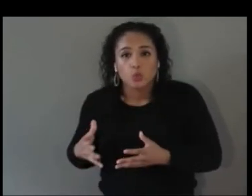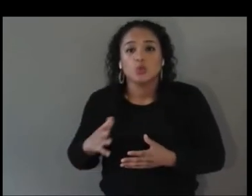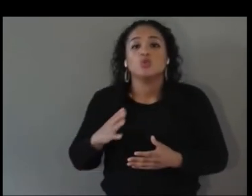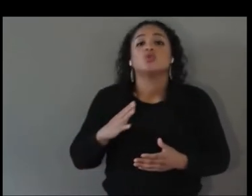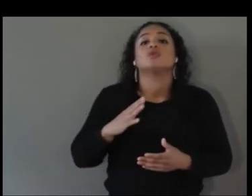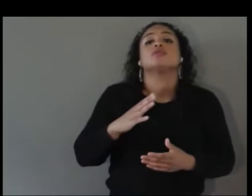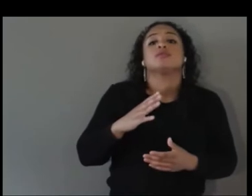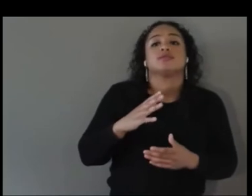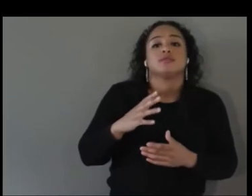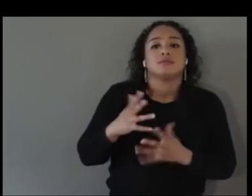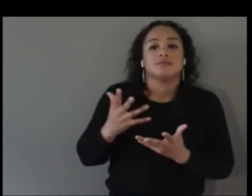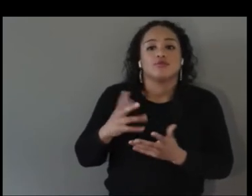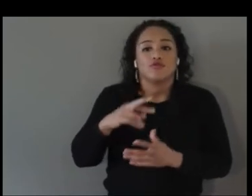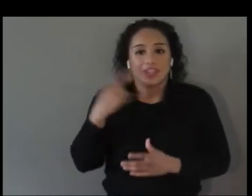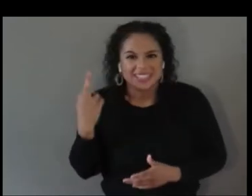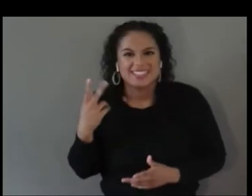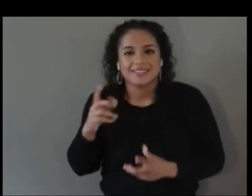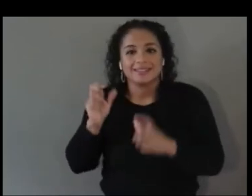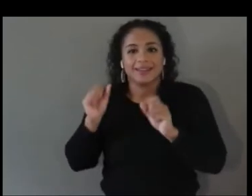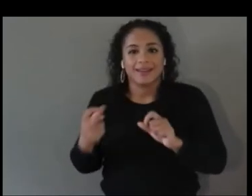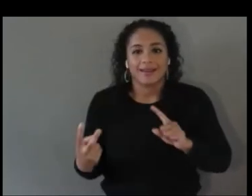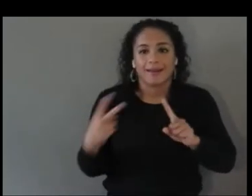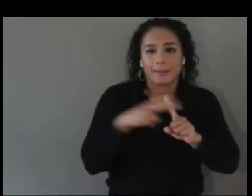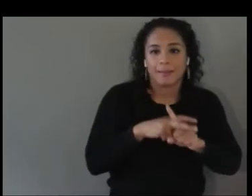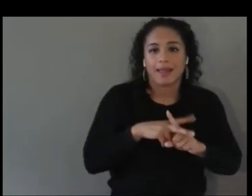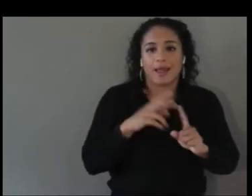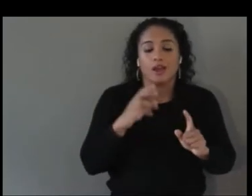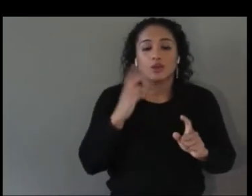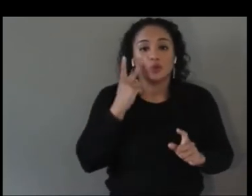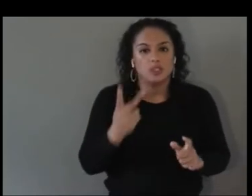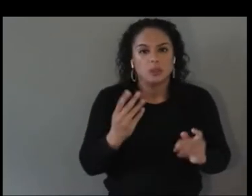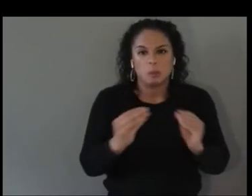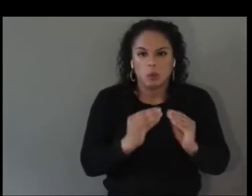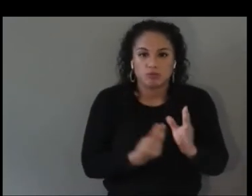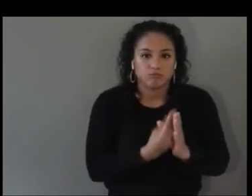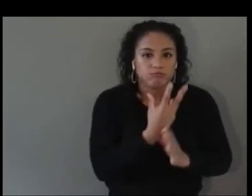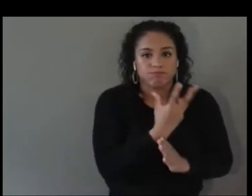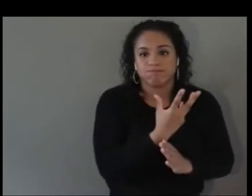which I’m excited about this topic in particular. What we're doing at Cognixion